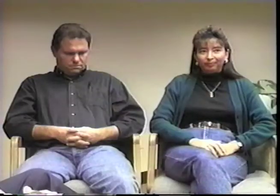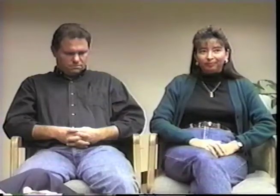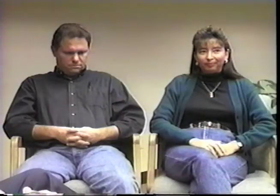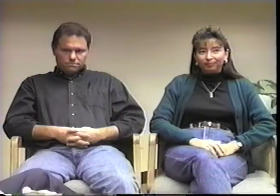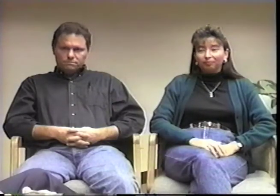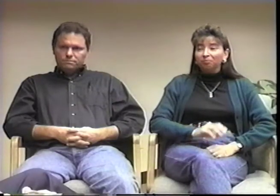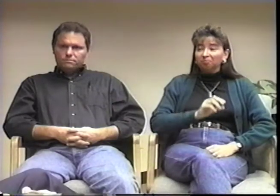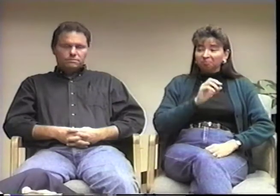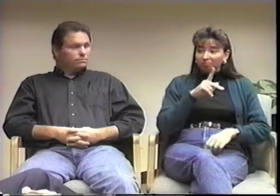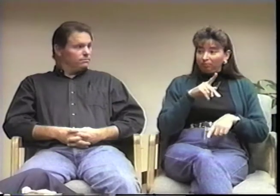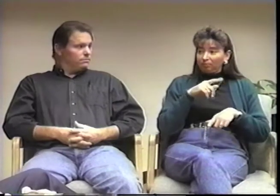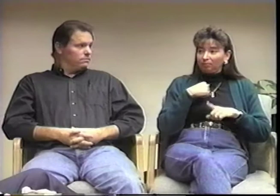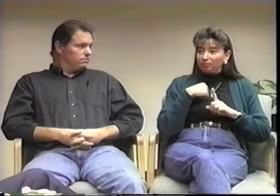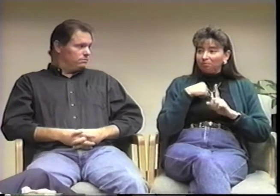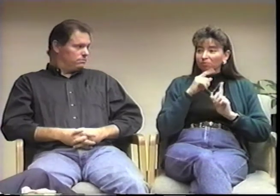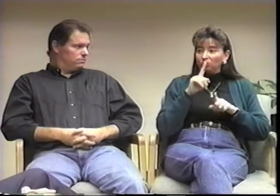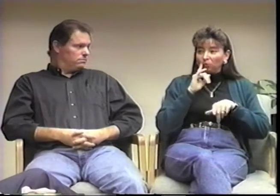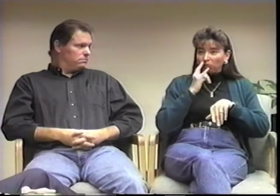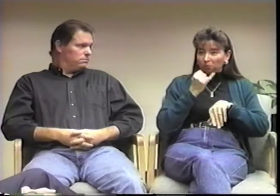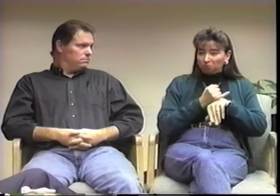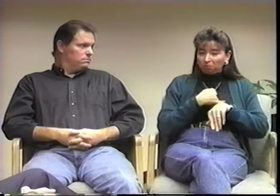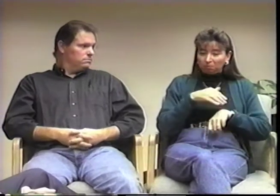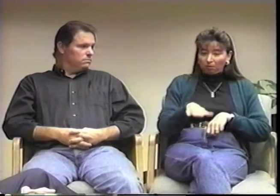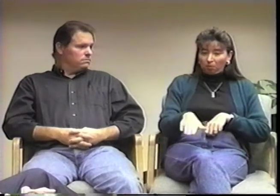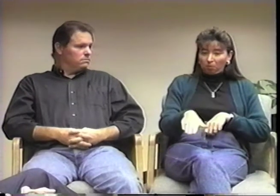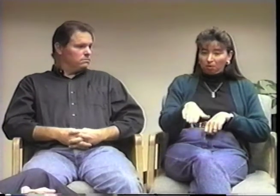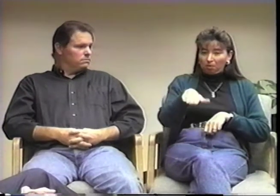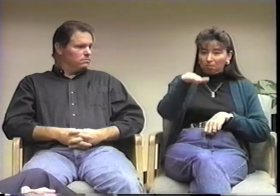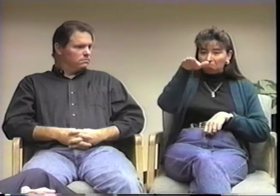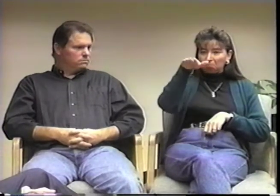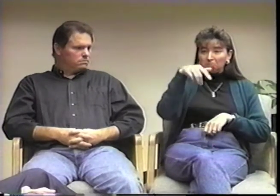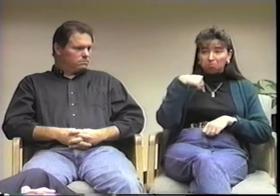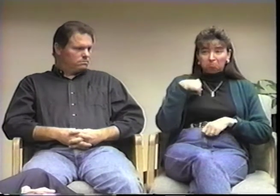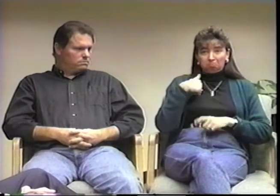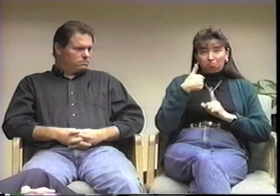For me, when I was at the school for the Deaf,